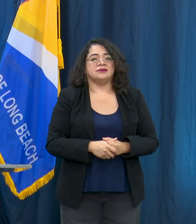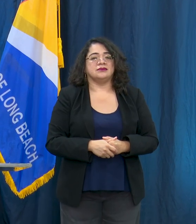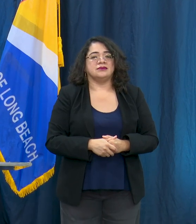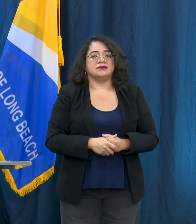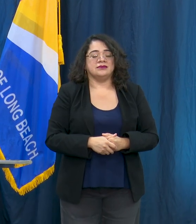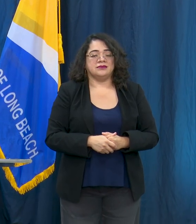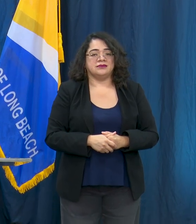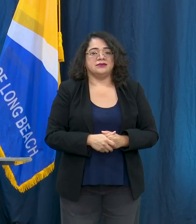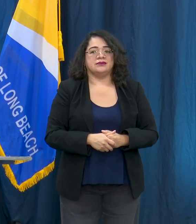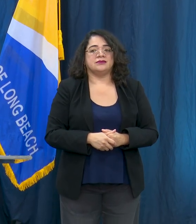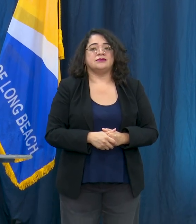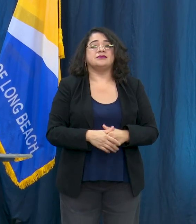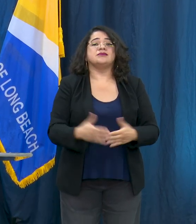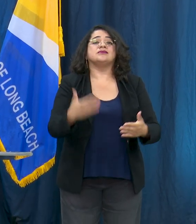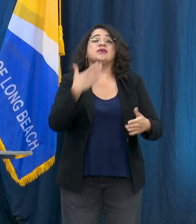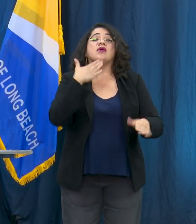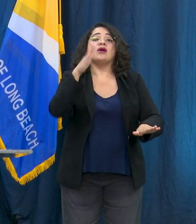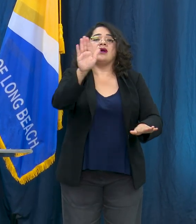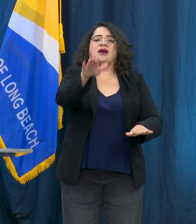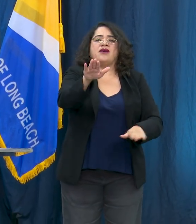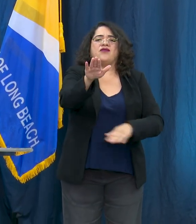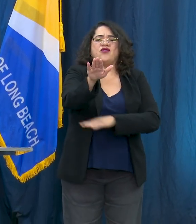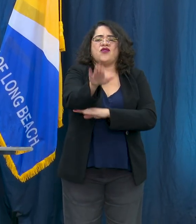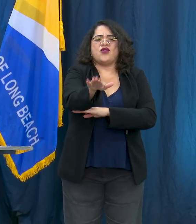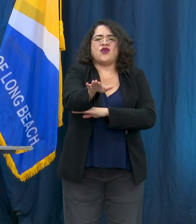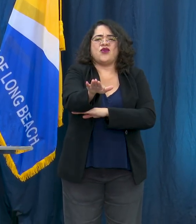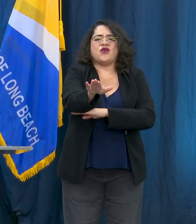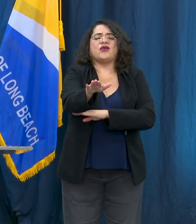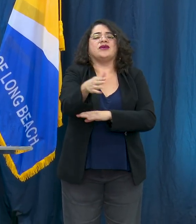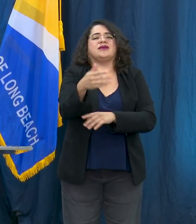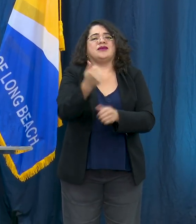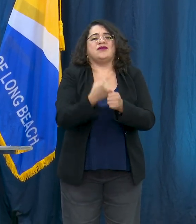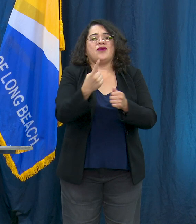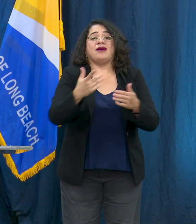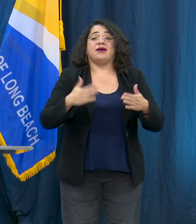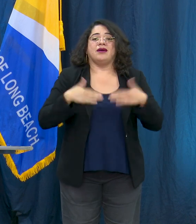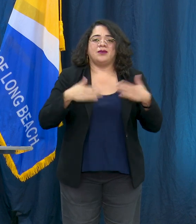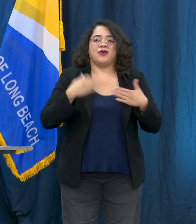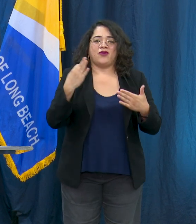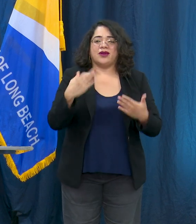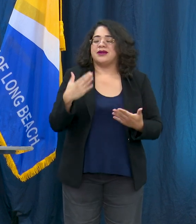Good afternoon everybody and happy Friday, thank you Mayor. I'm gonna start